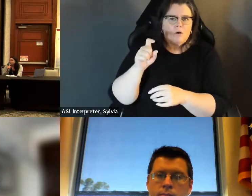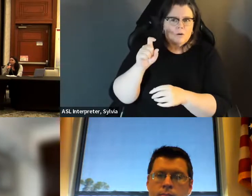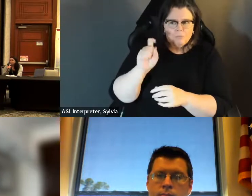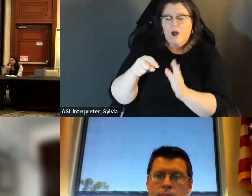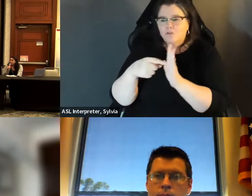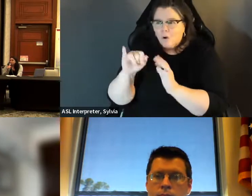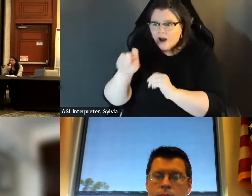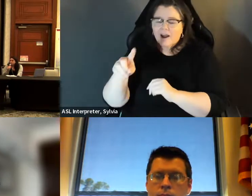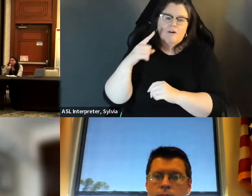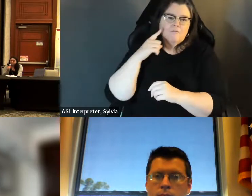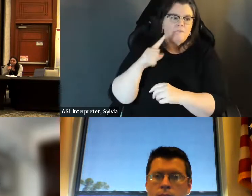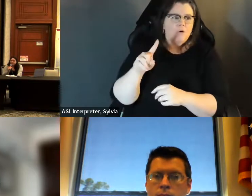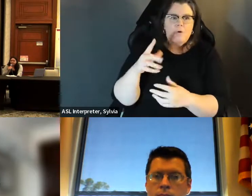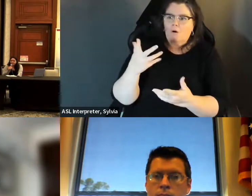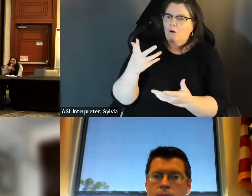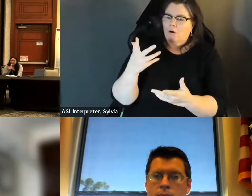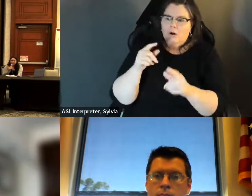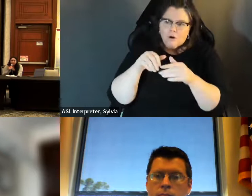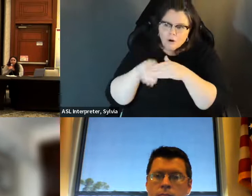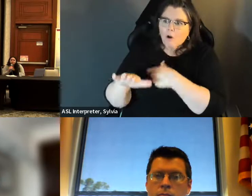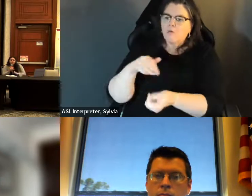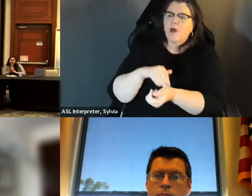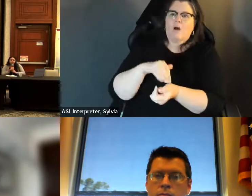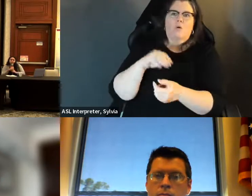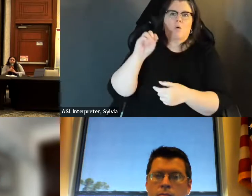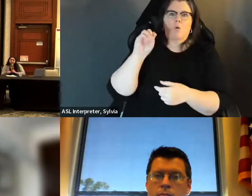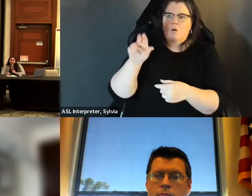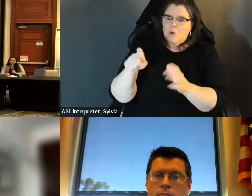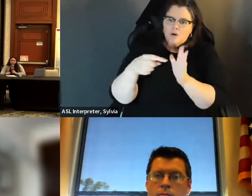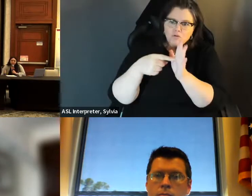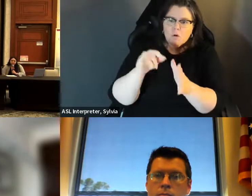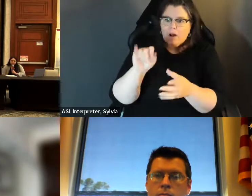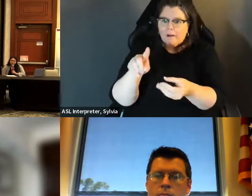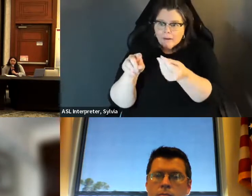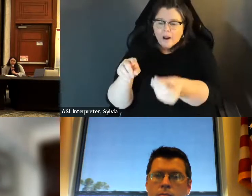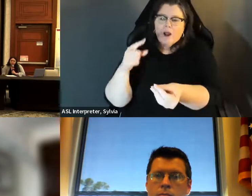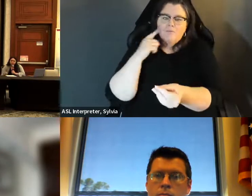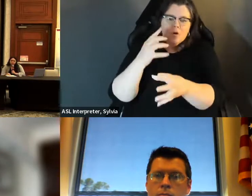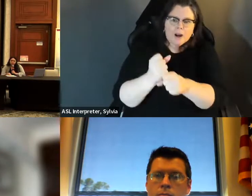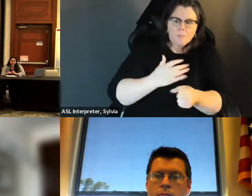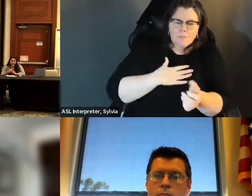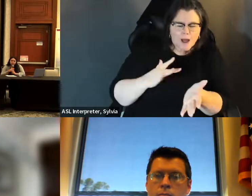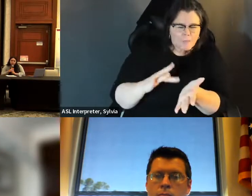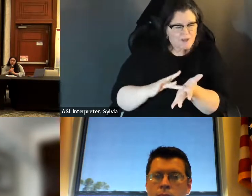someone's life to be able to access life-saving care or either being able to access a doctor or to be able to pick